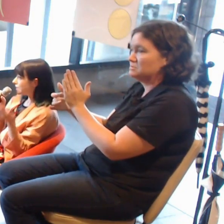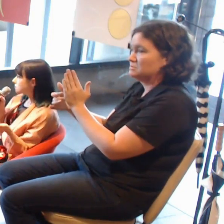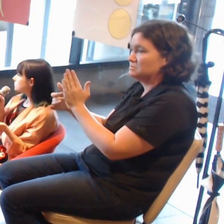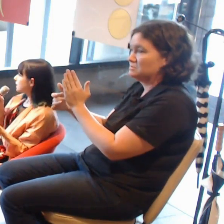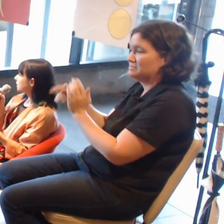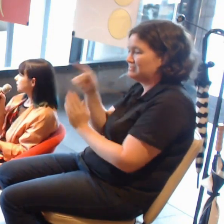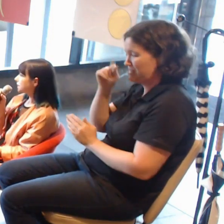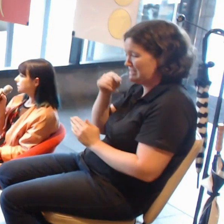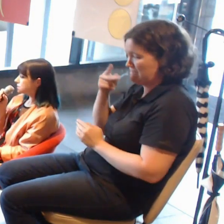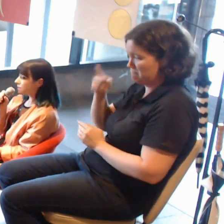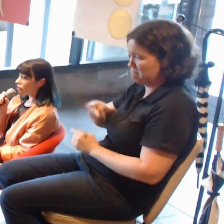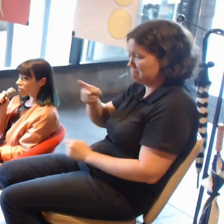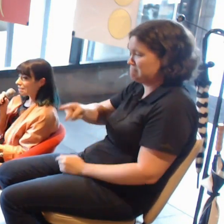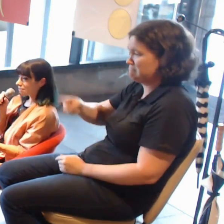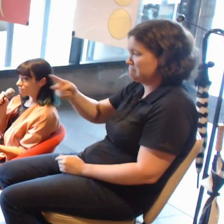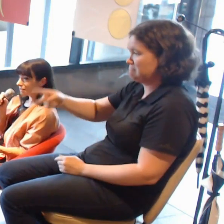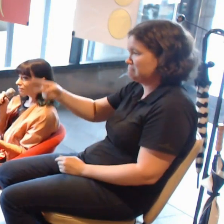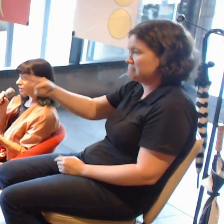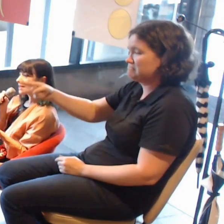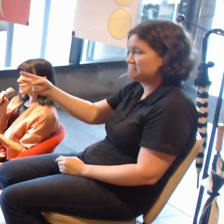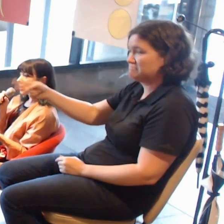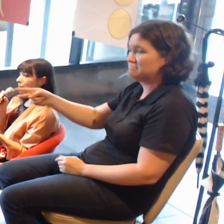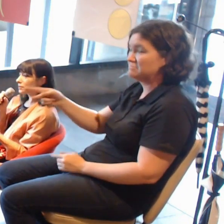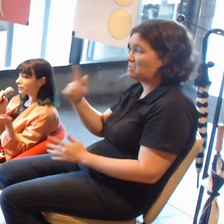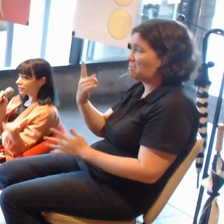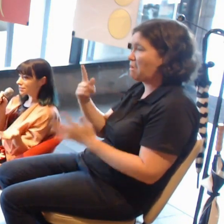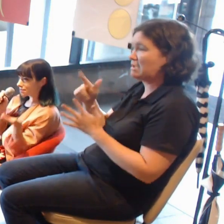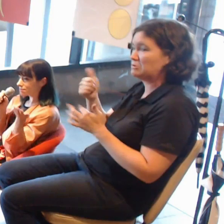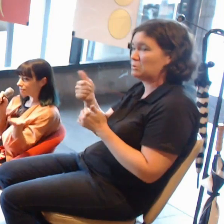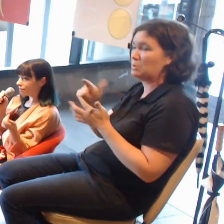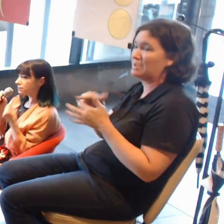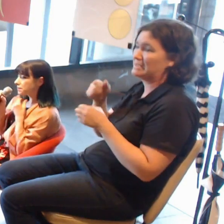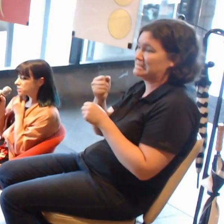David Hockney is a really good example, if we're gonna mention someone